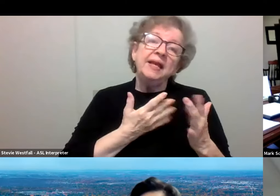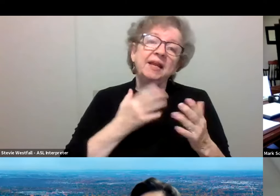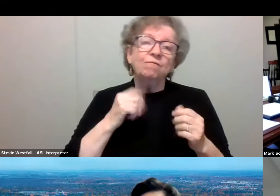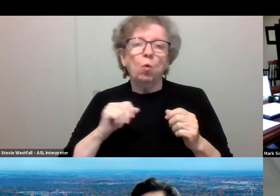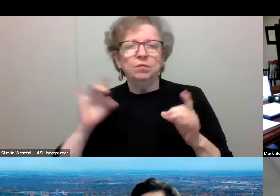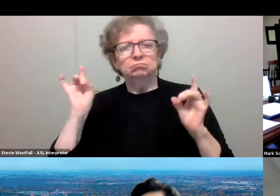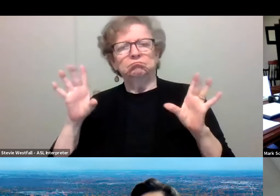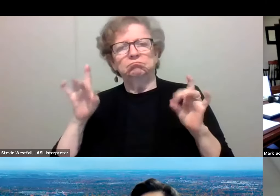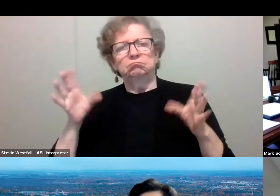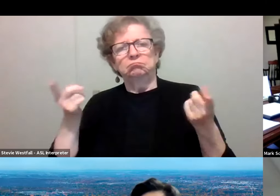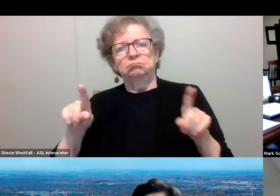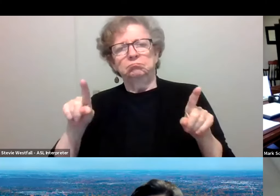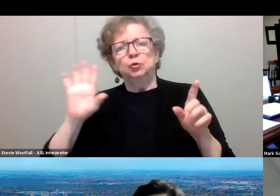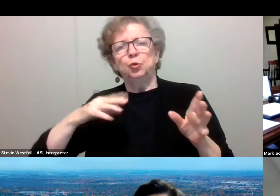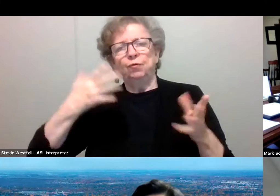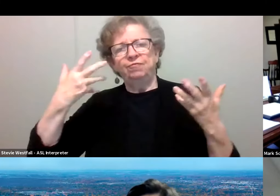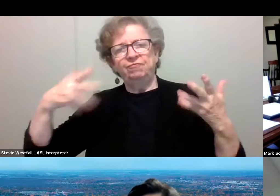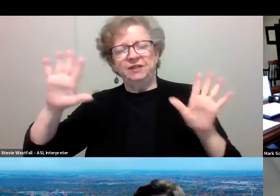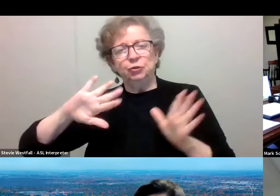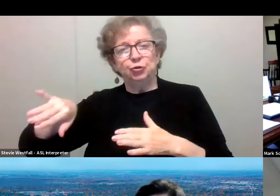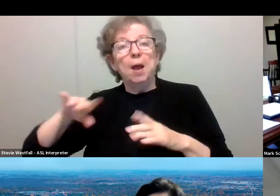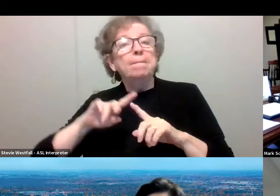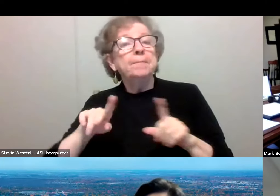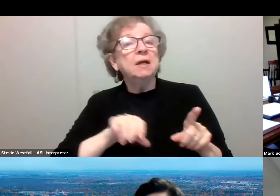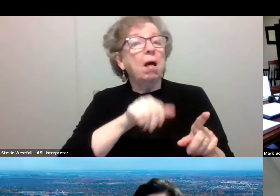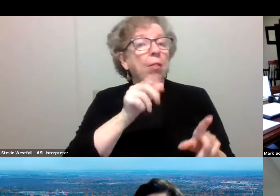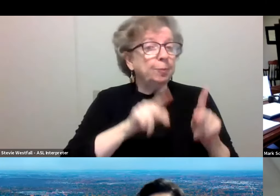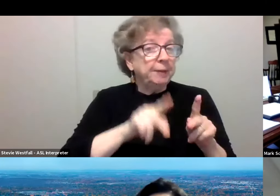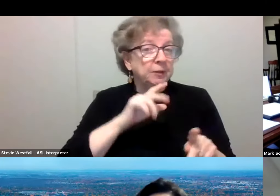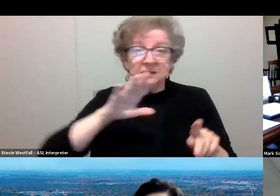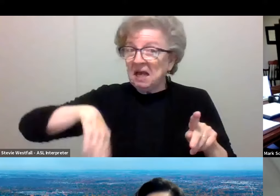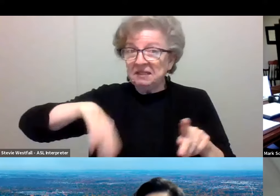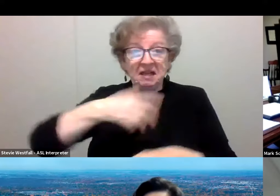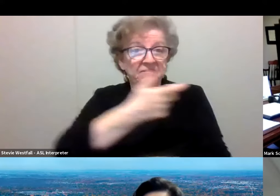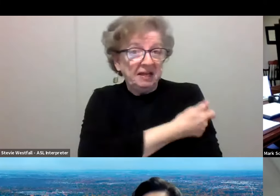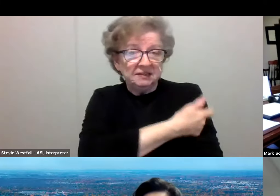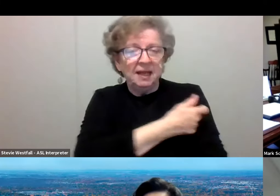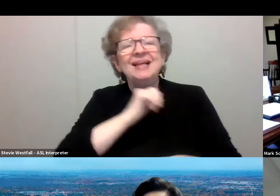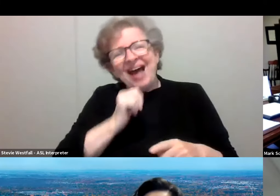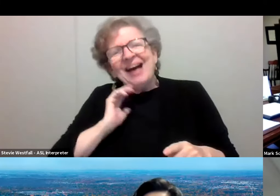But on the flip side, people who have not yet been vaccinated, not so much in our community but around the country,